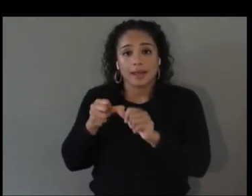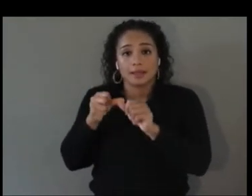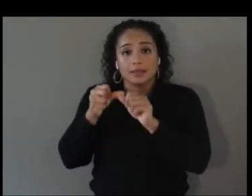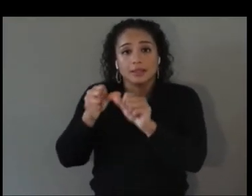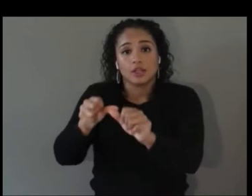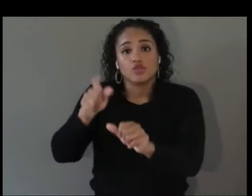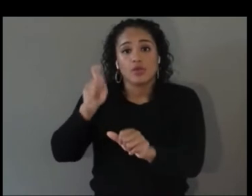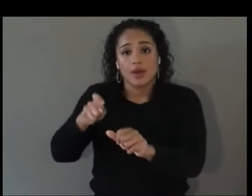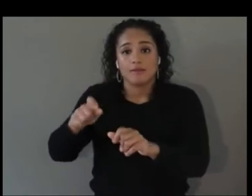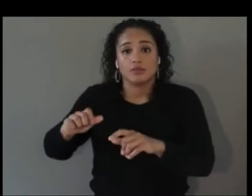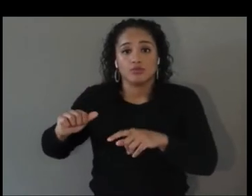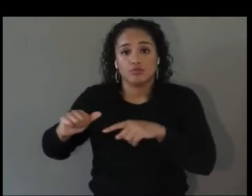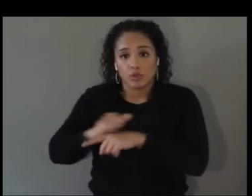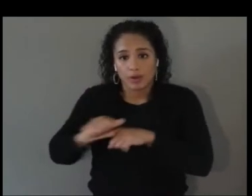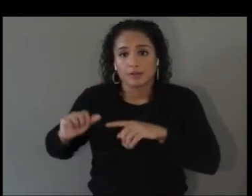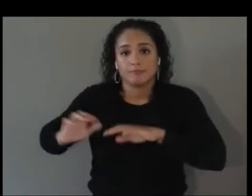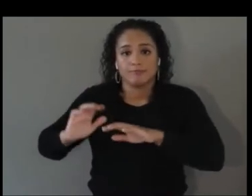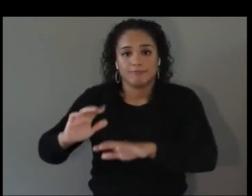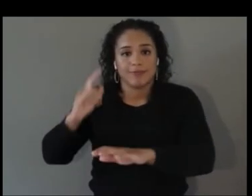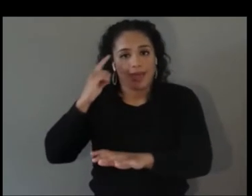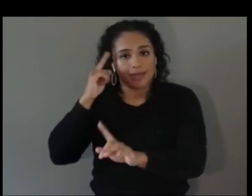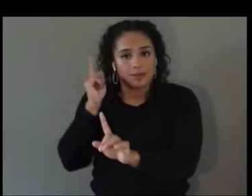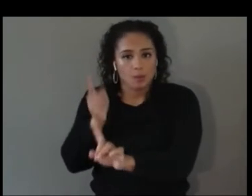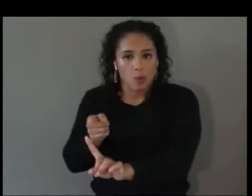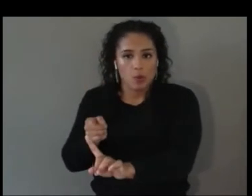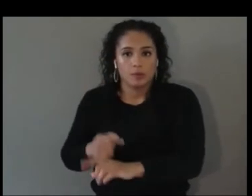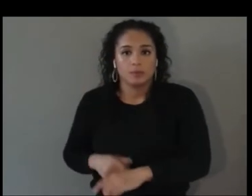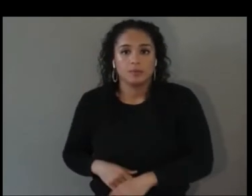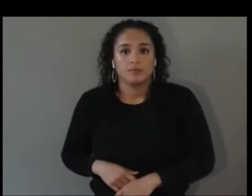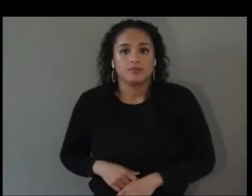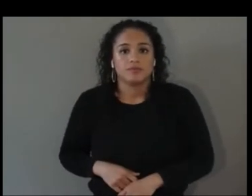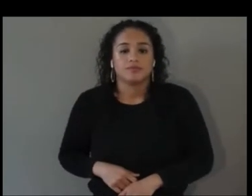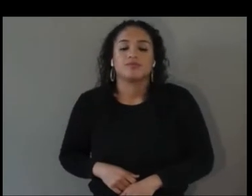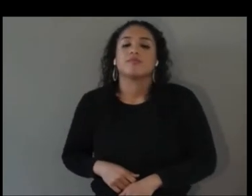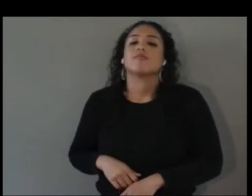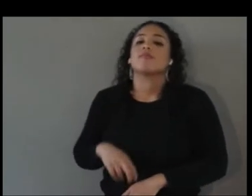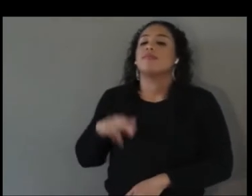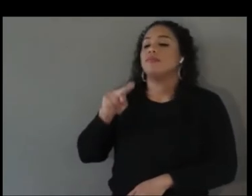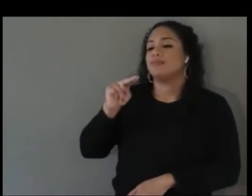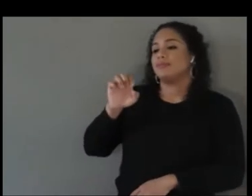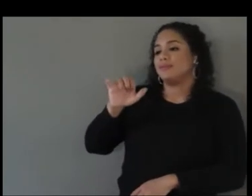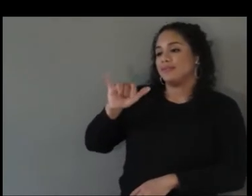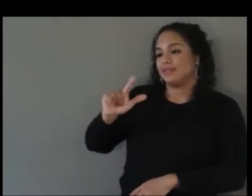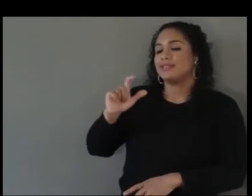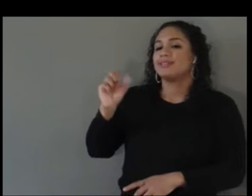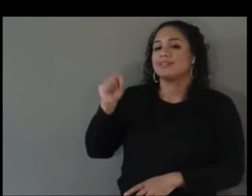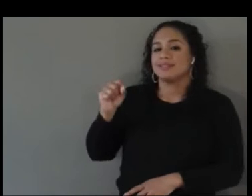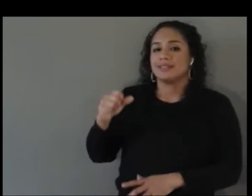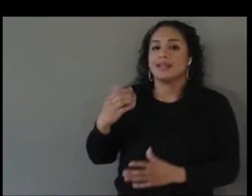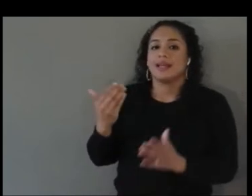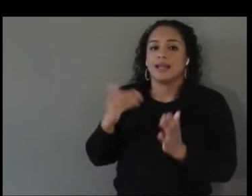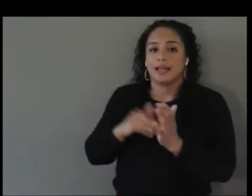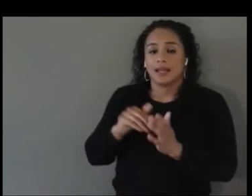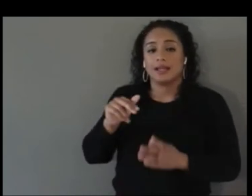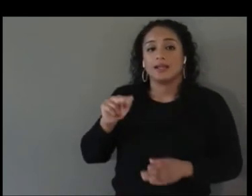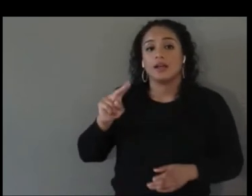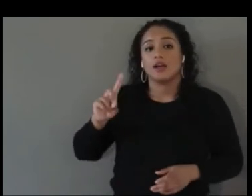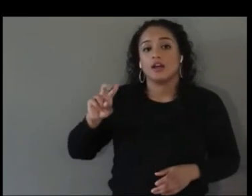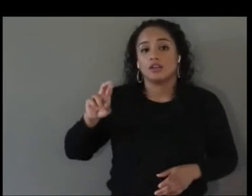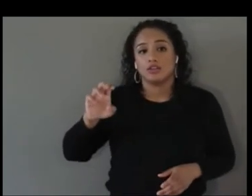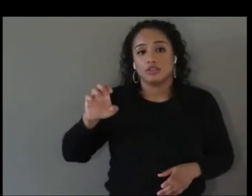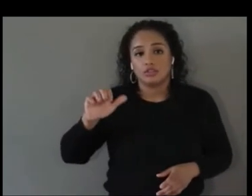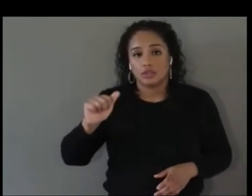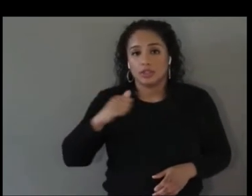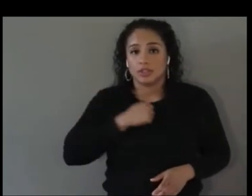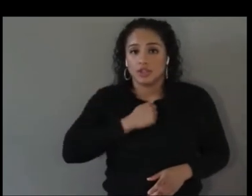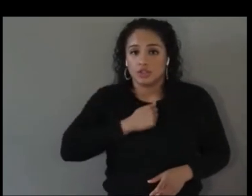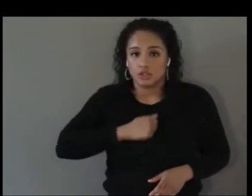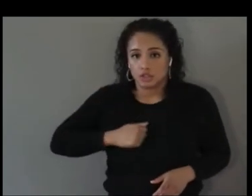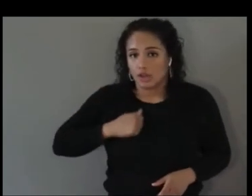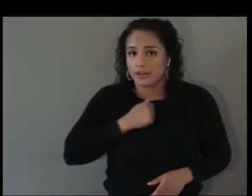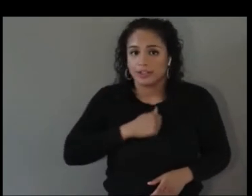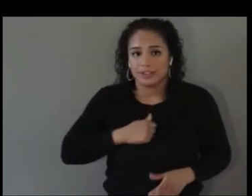Sorry. Neil, again, sorry, Andreas, for calling you Josh. Josh, over to you.